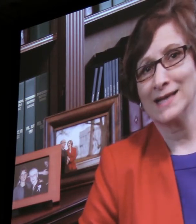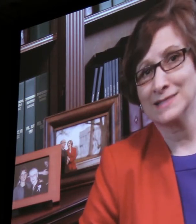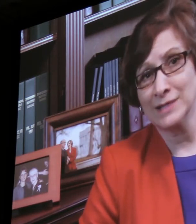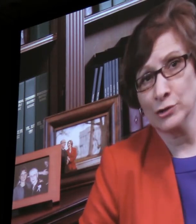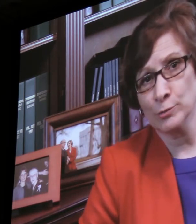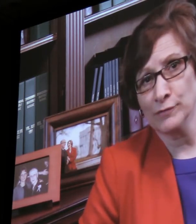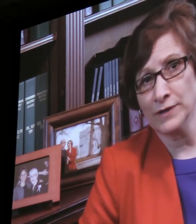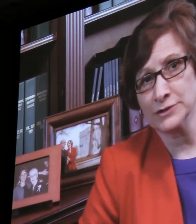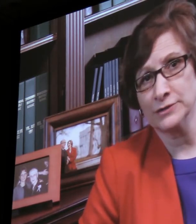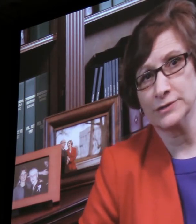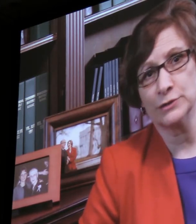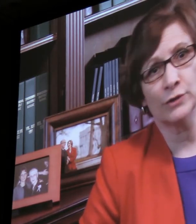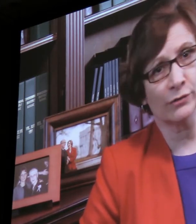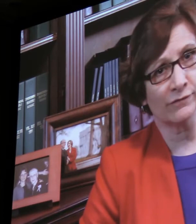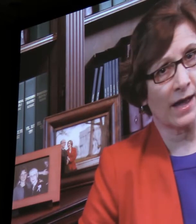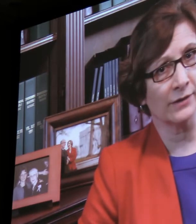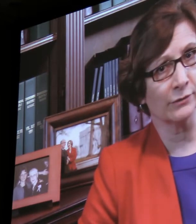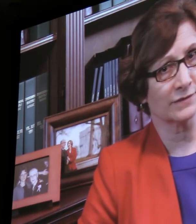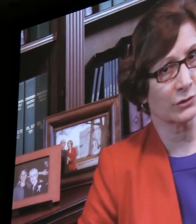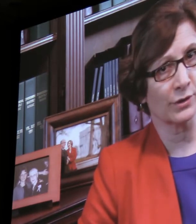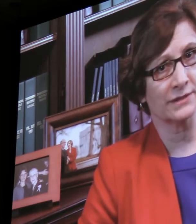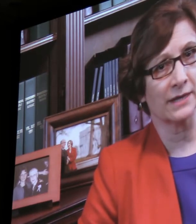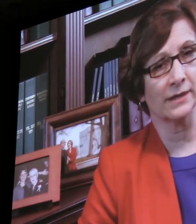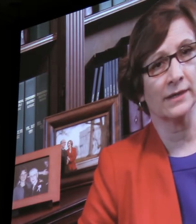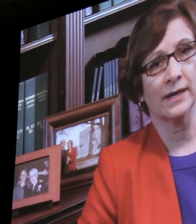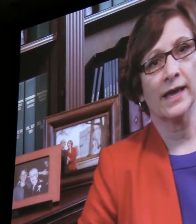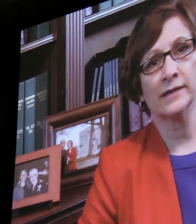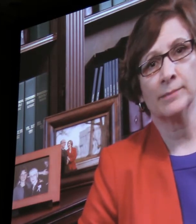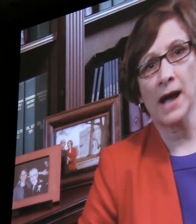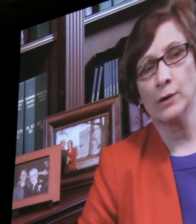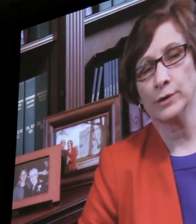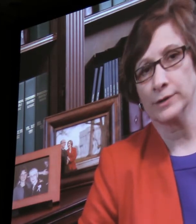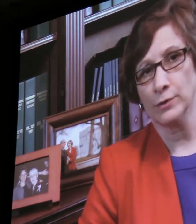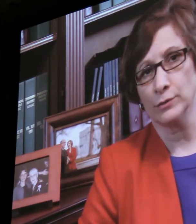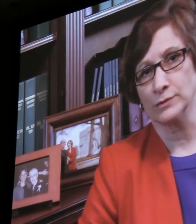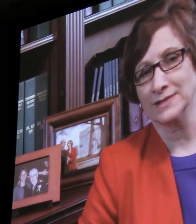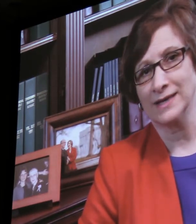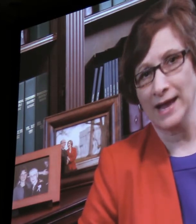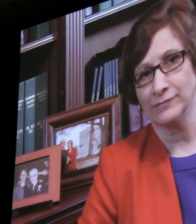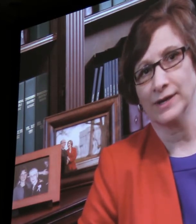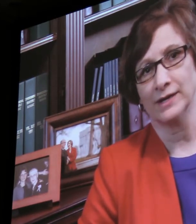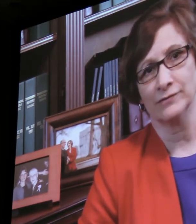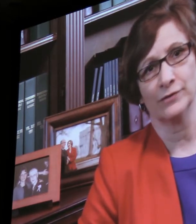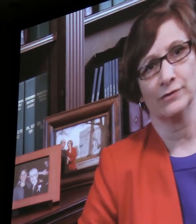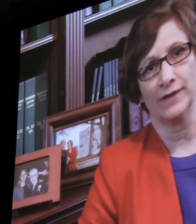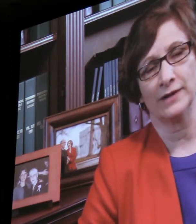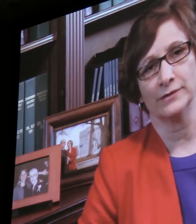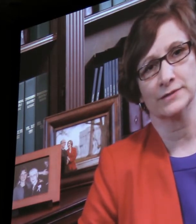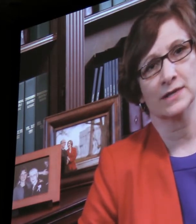As theater professionals, you know the value of storytelling and the power it holds in advocating for your values.